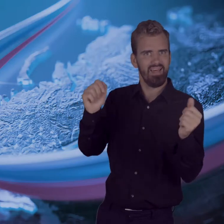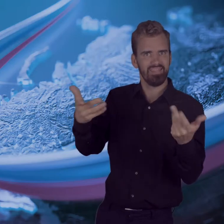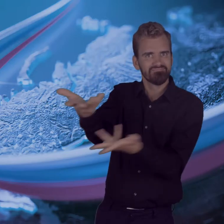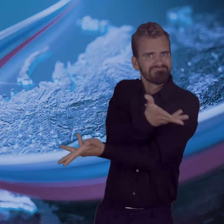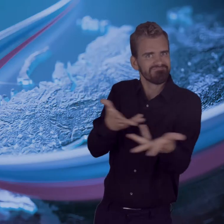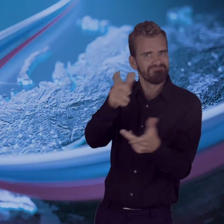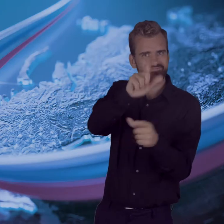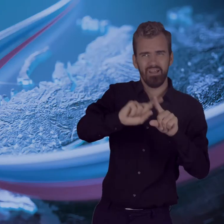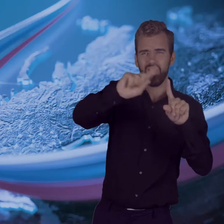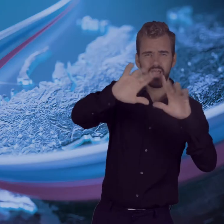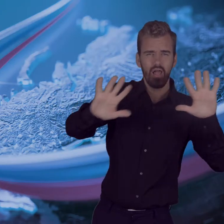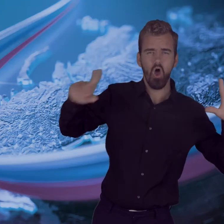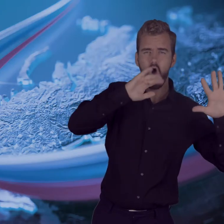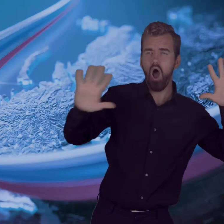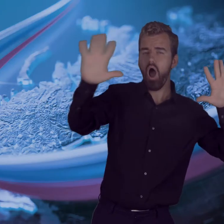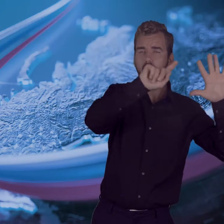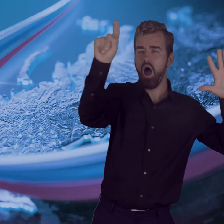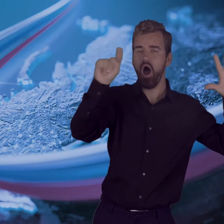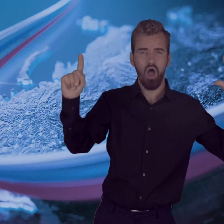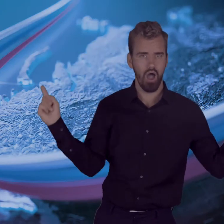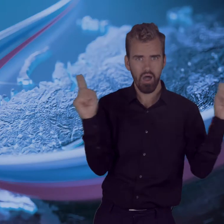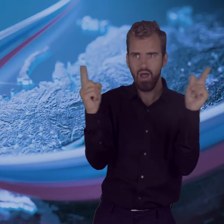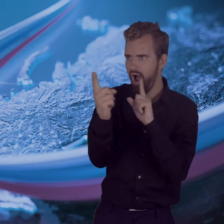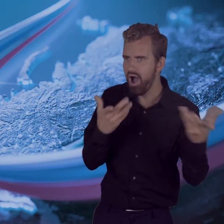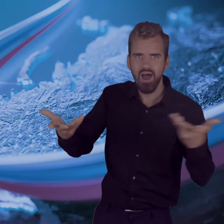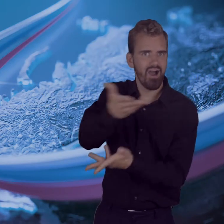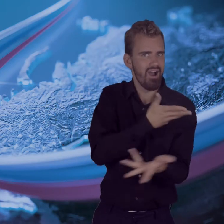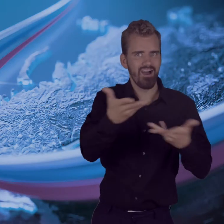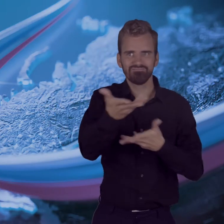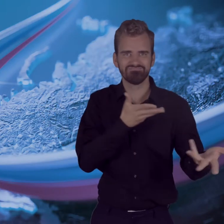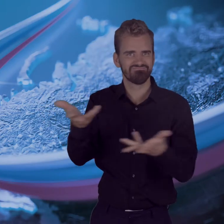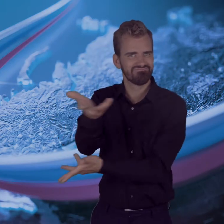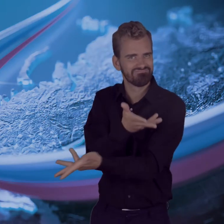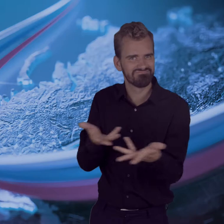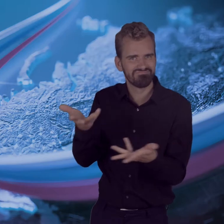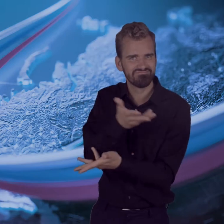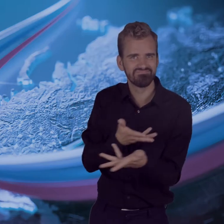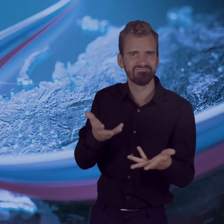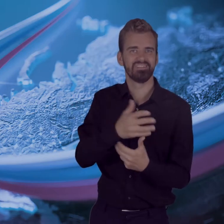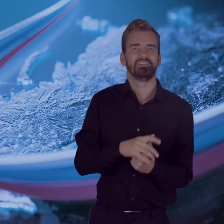of meetings and communication of creative people,